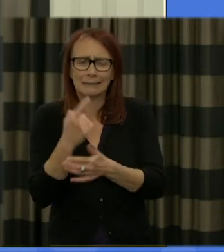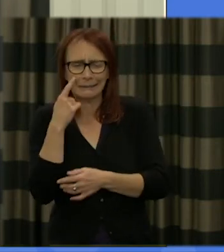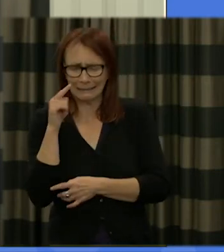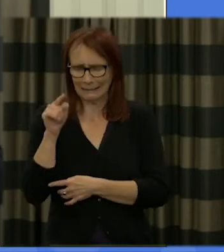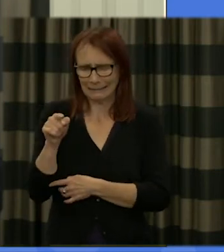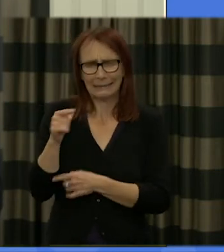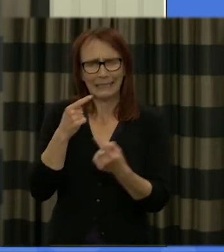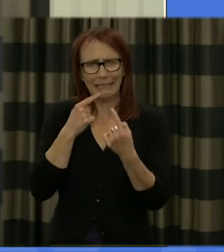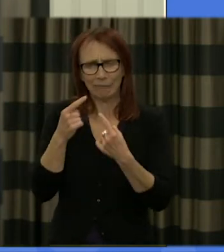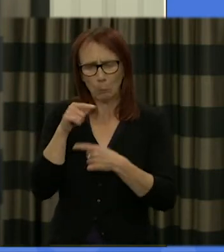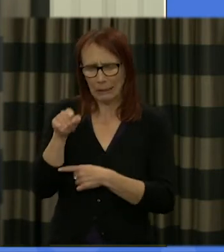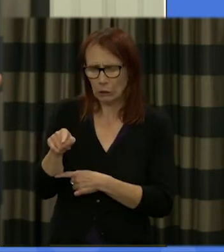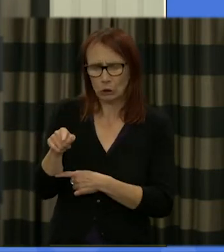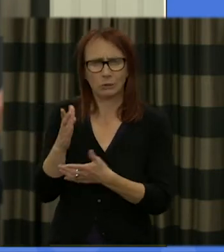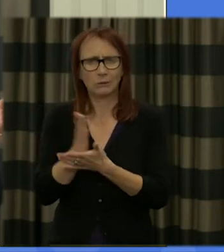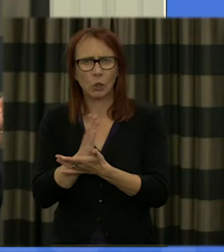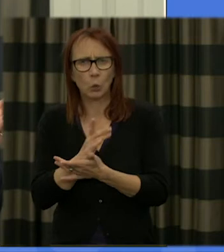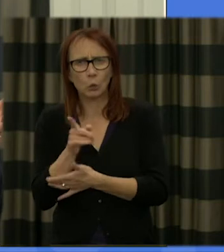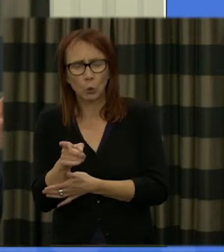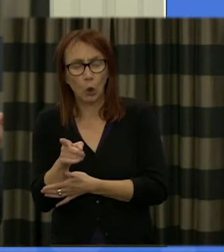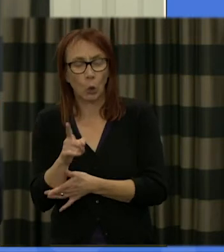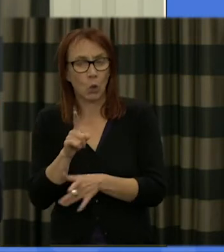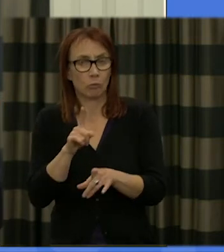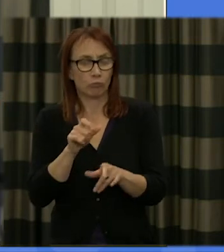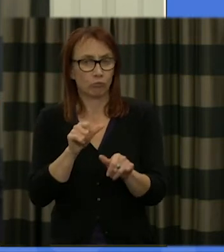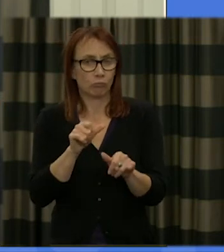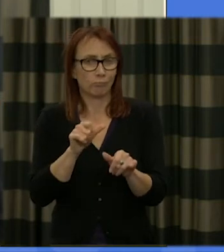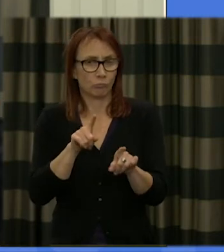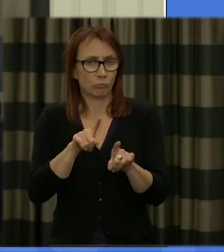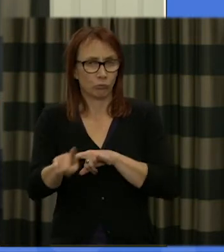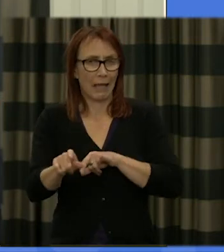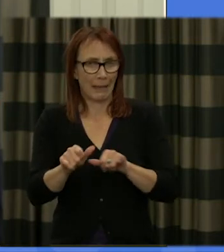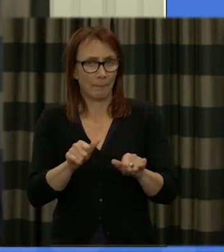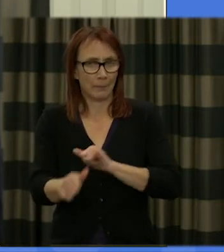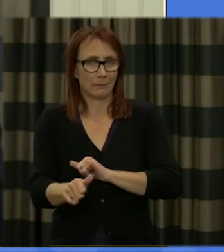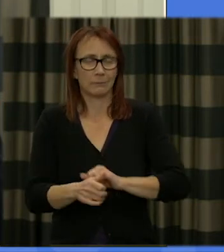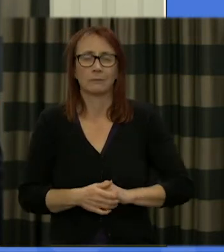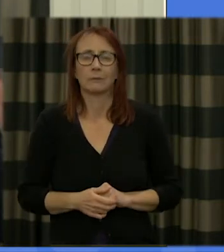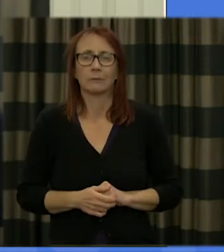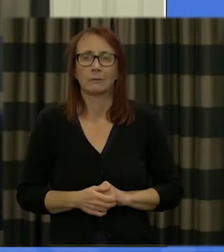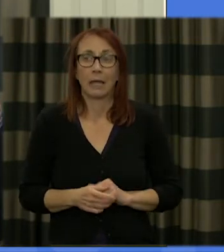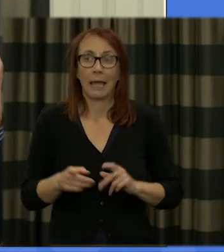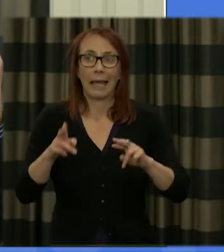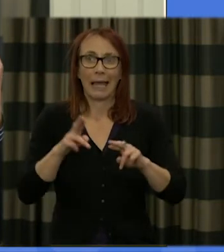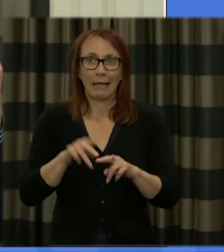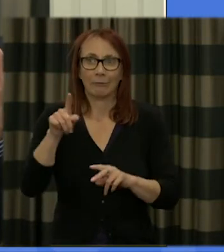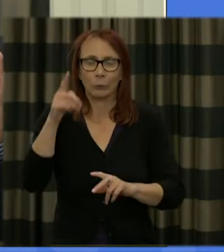but with very limited time but we'll do our best and in fact what I would say to you this evening is if you if you have something in mind that you think you'd